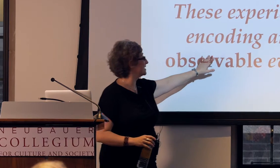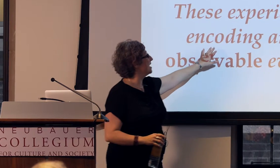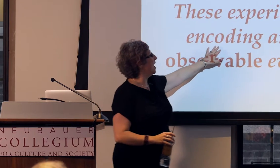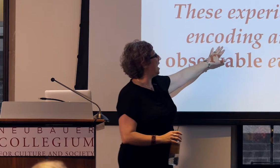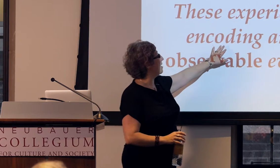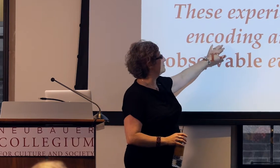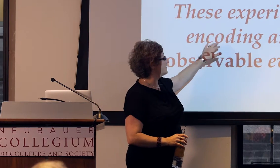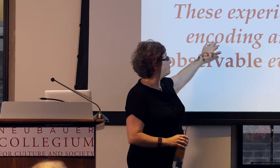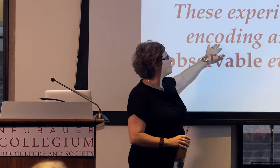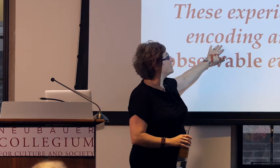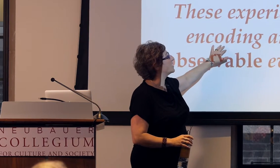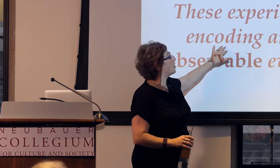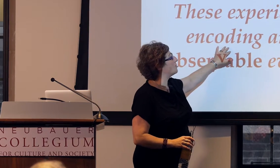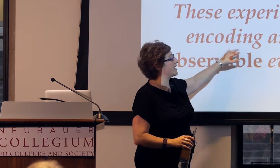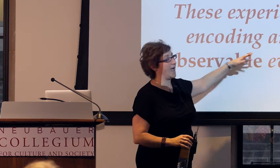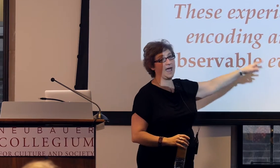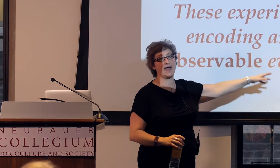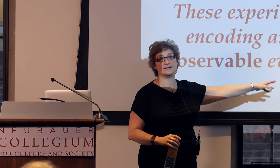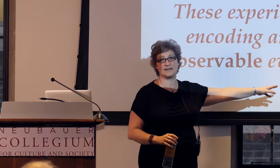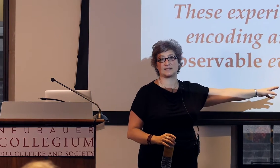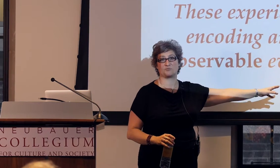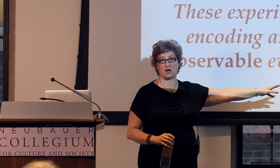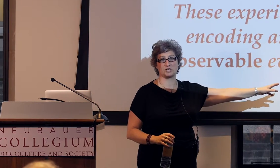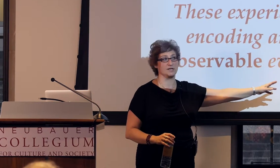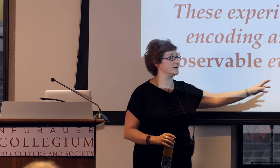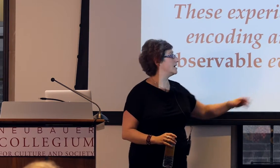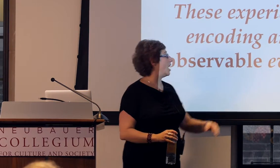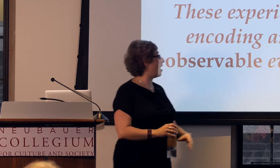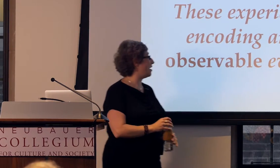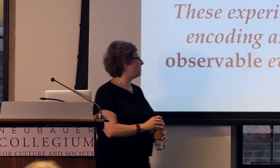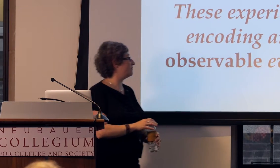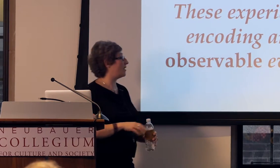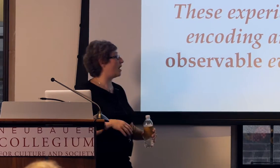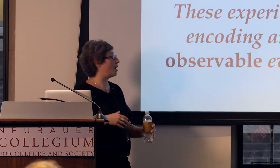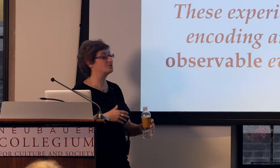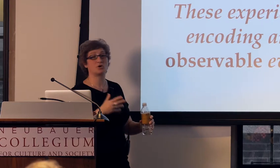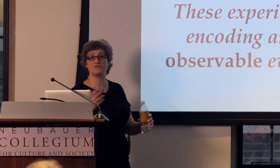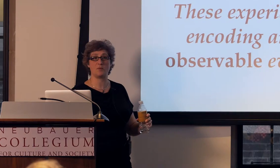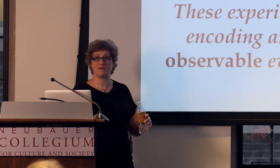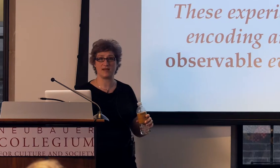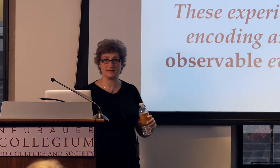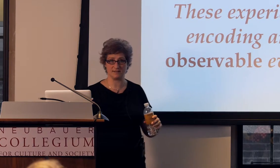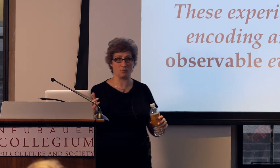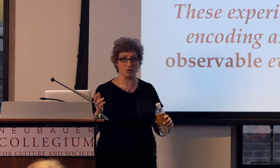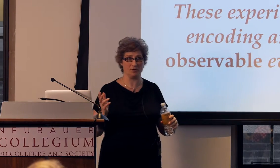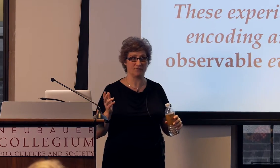both the encoding and the expression of observable events in the world, right,